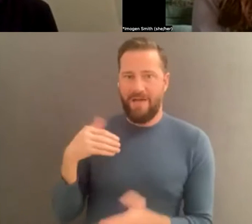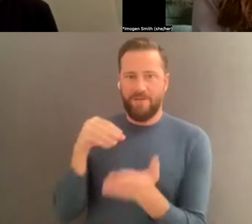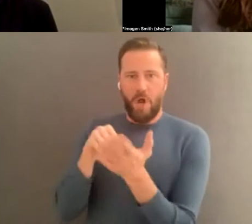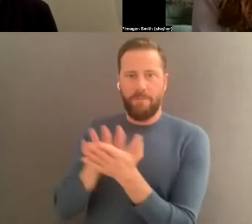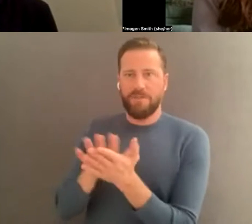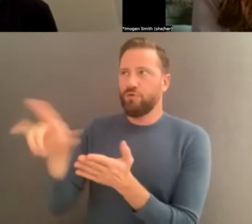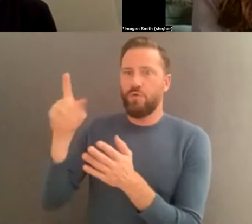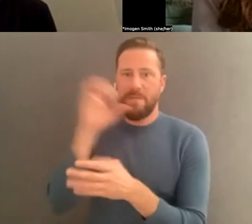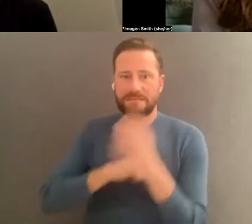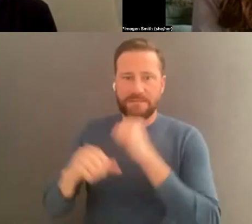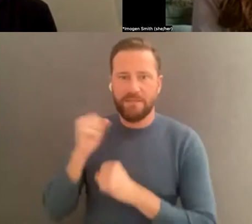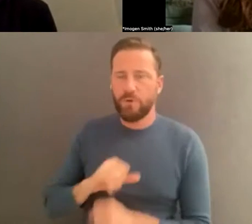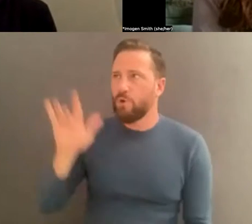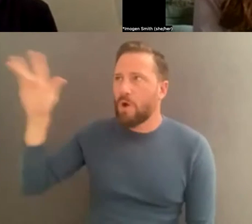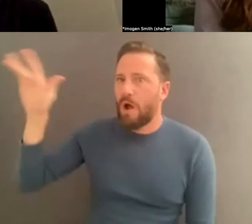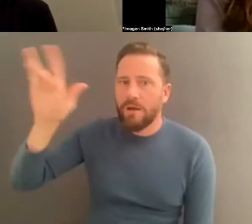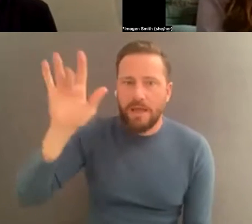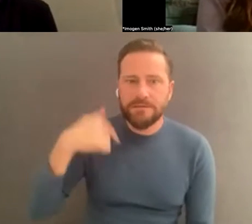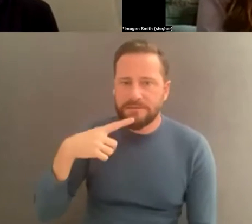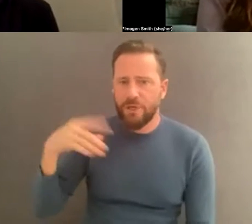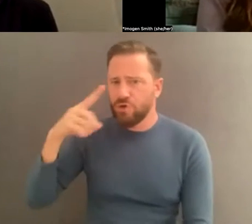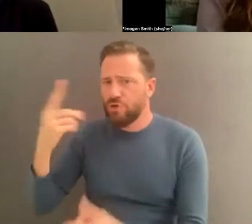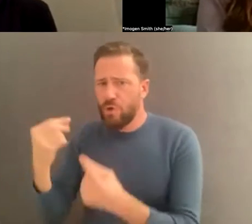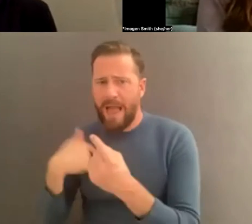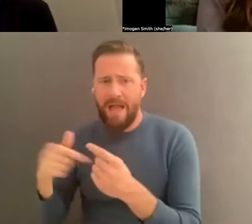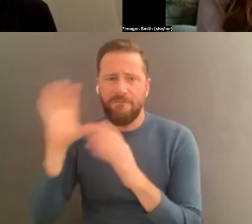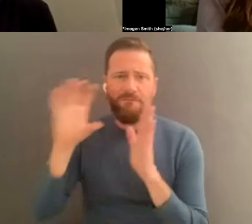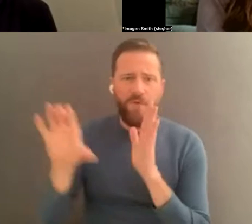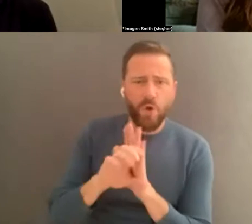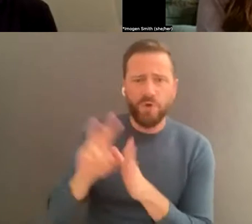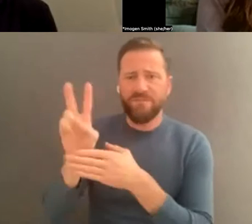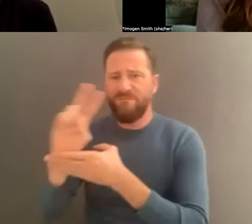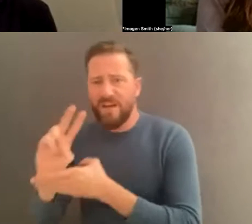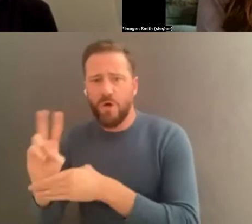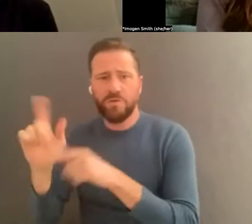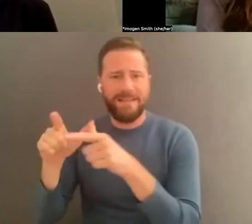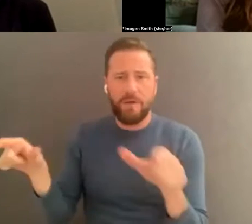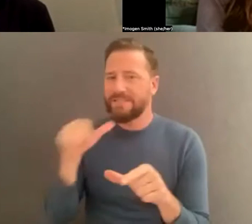or videos or language that isn't in your personal archive? If you do end up taking